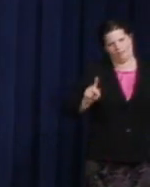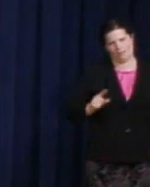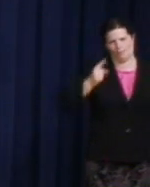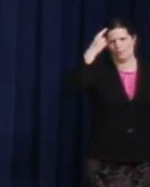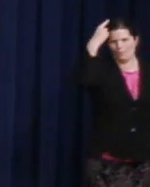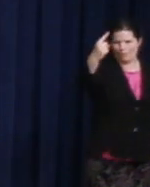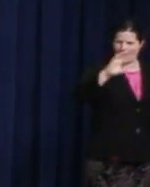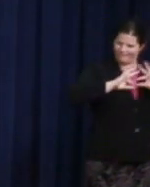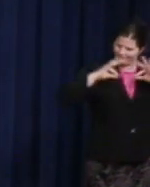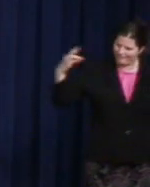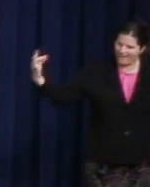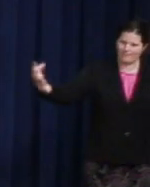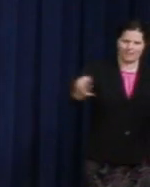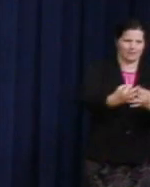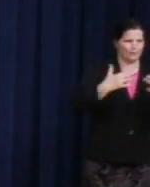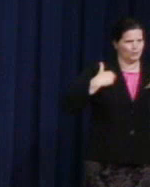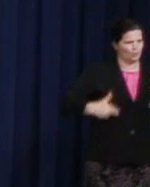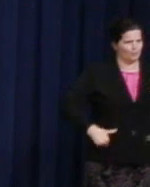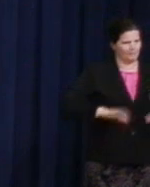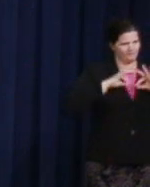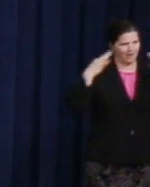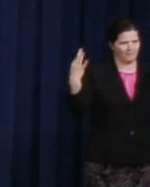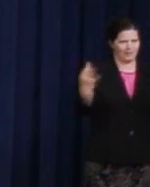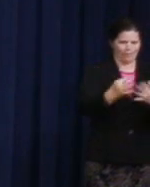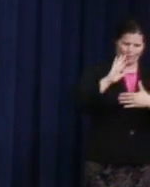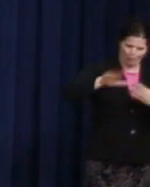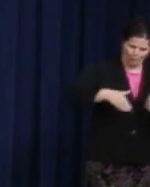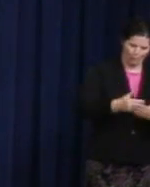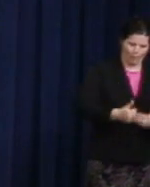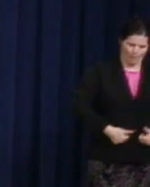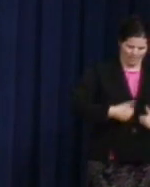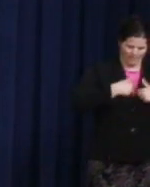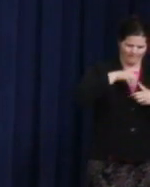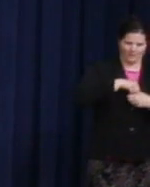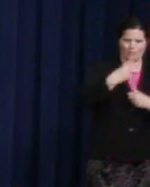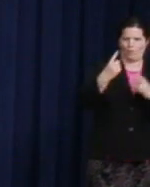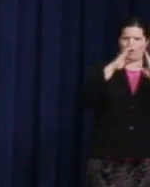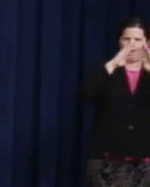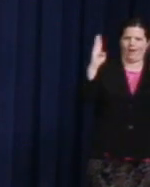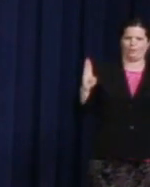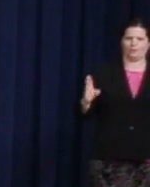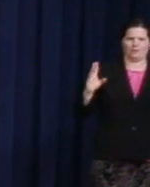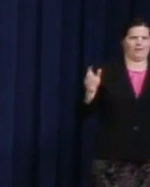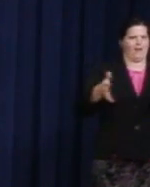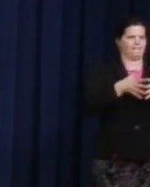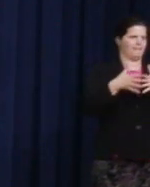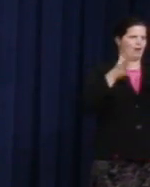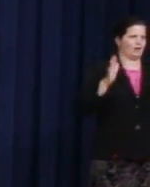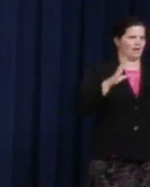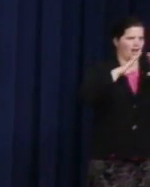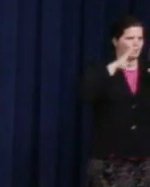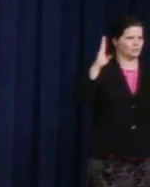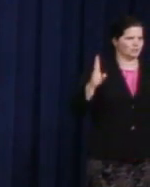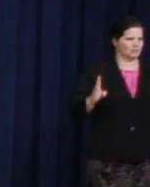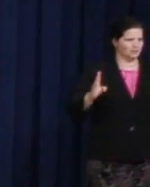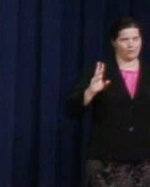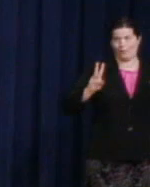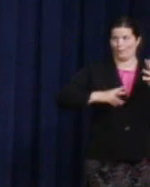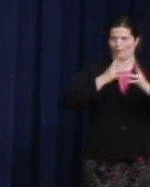We all live in one house, the American house, the world house.